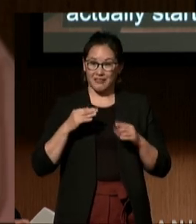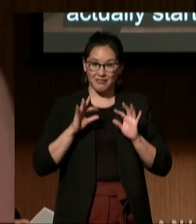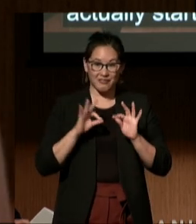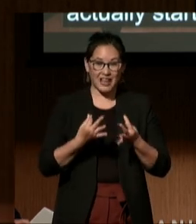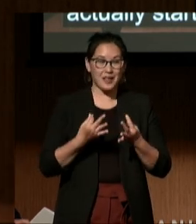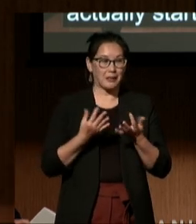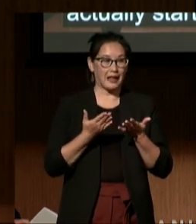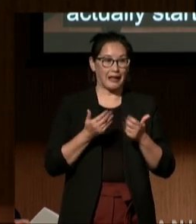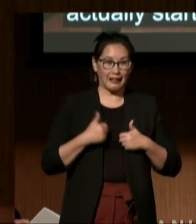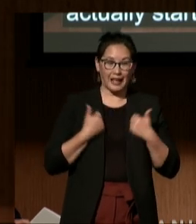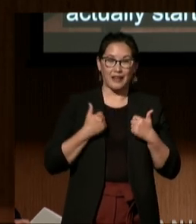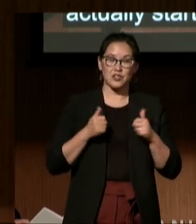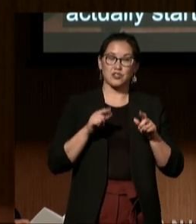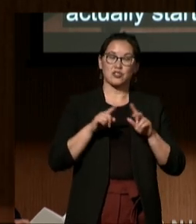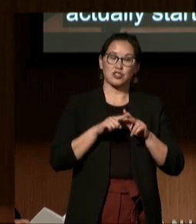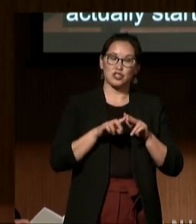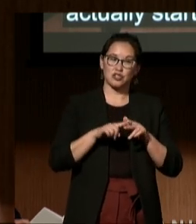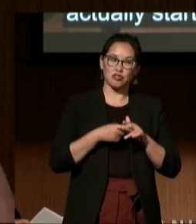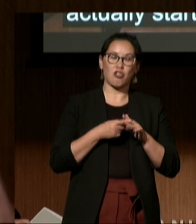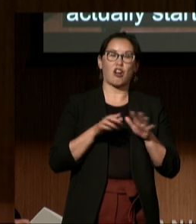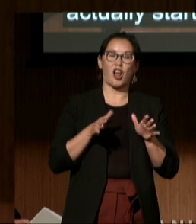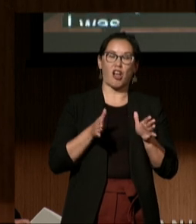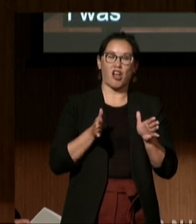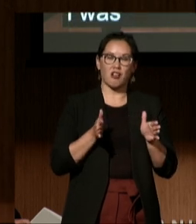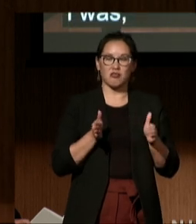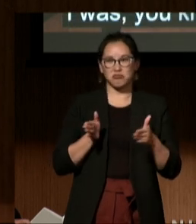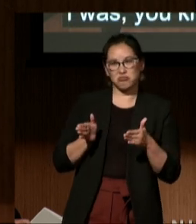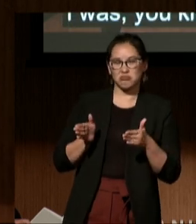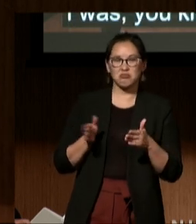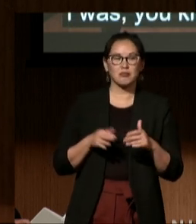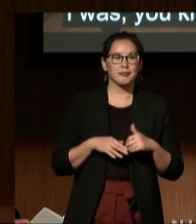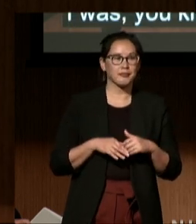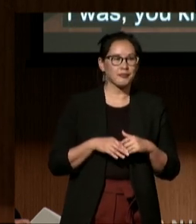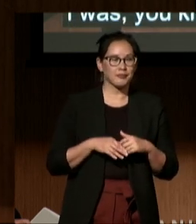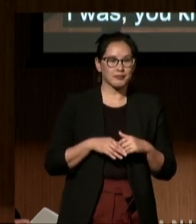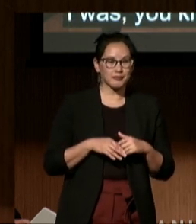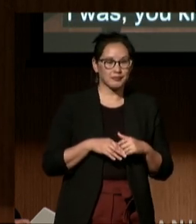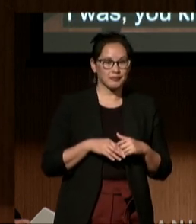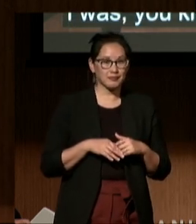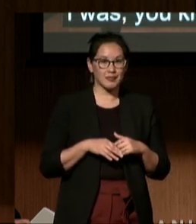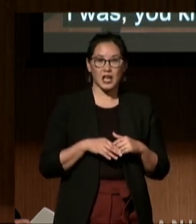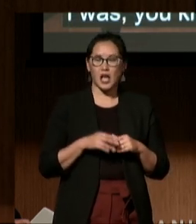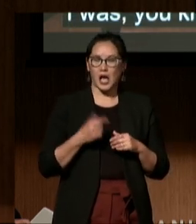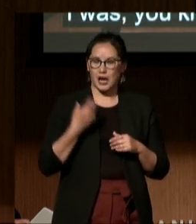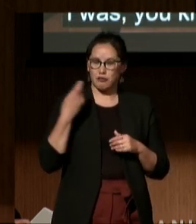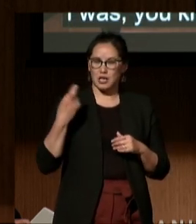I was, you know, made aware of many of the rights that weren't being applied.